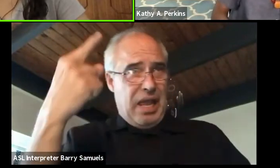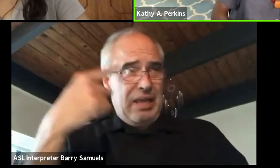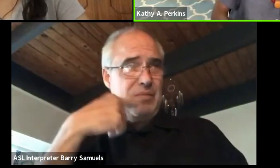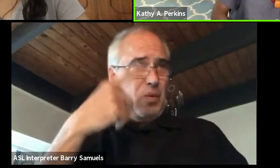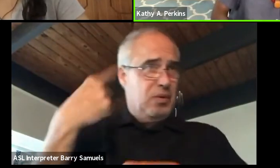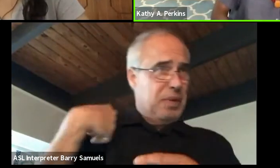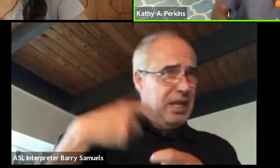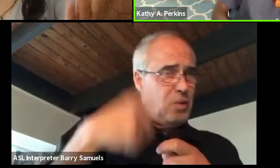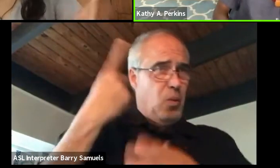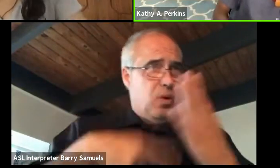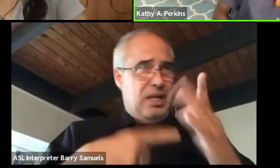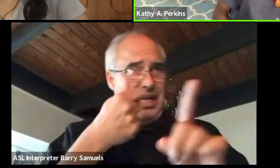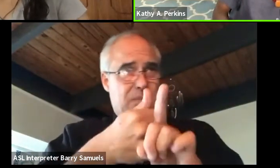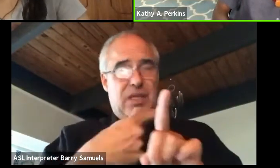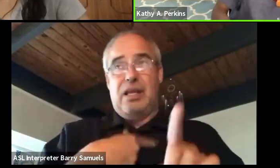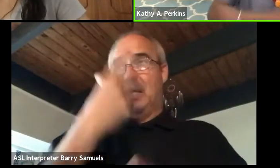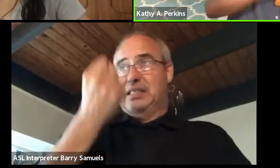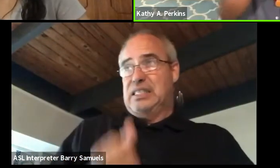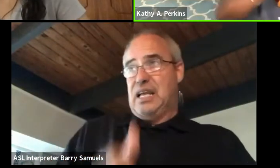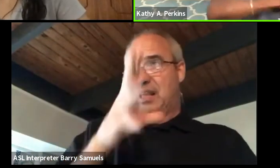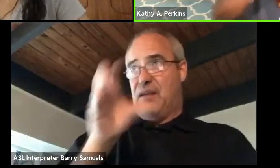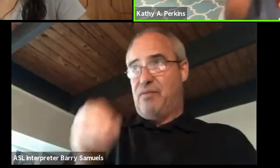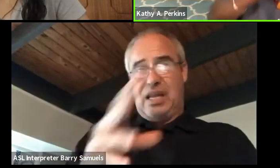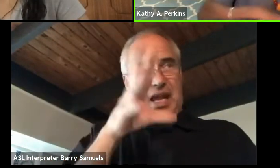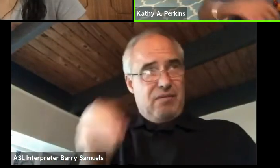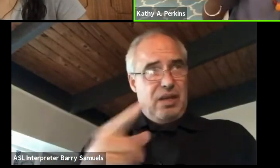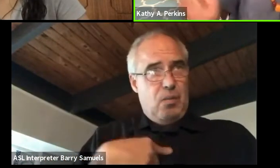He's South African, but is he white or is he black.